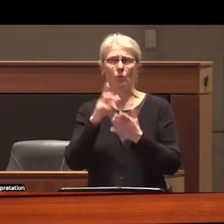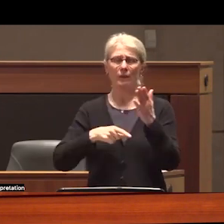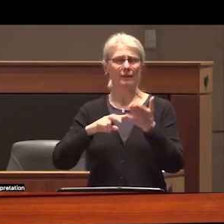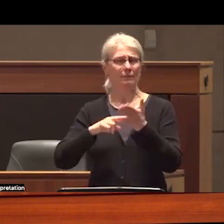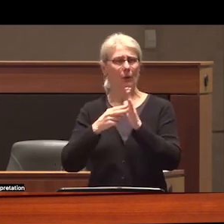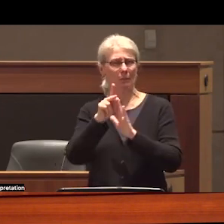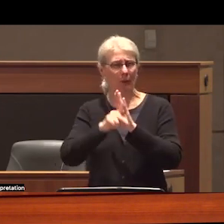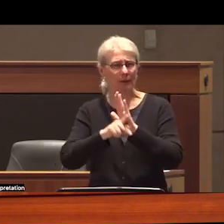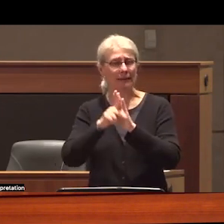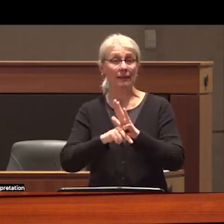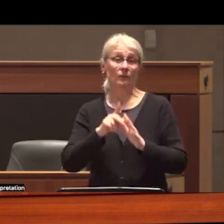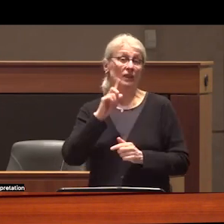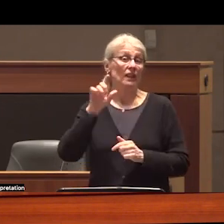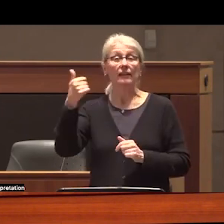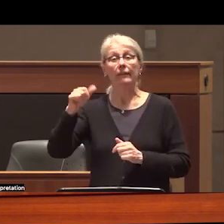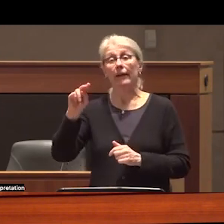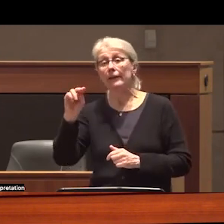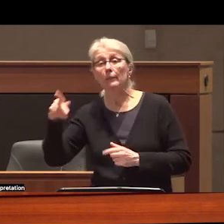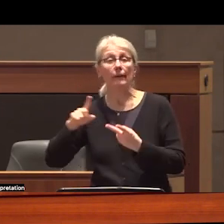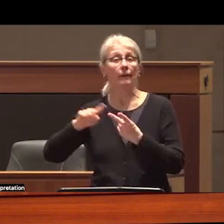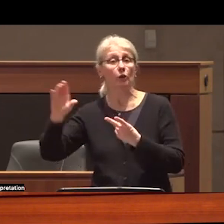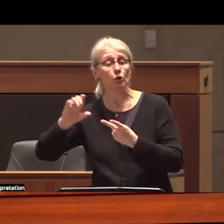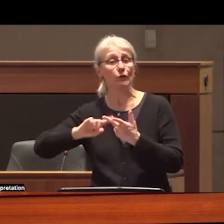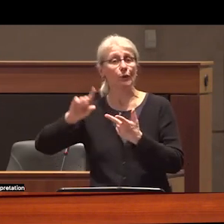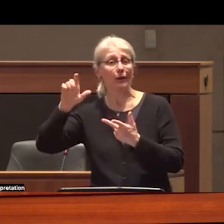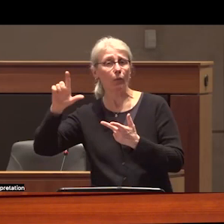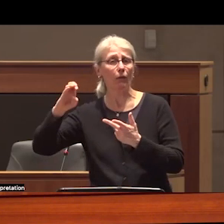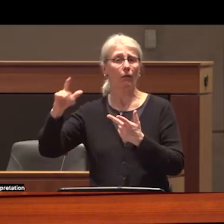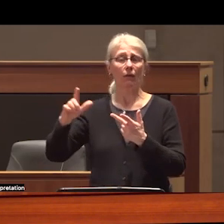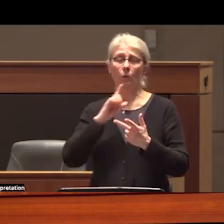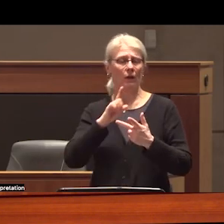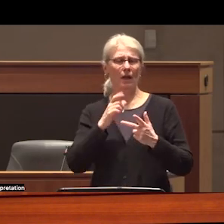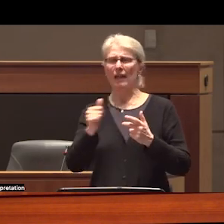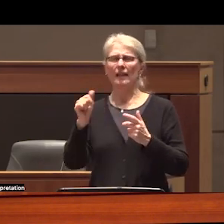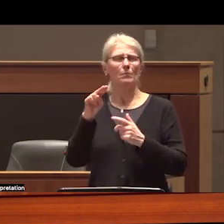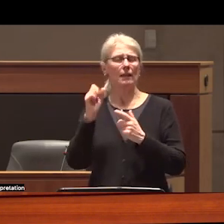politicians from every political party and media Outlets routinely publishing disinformation about